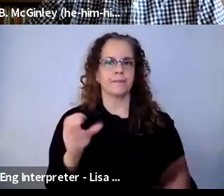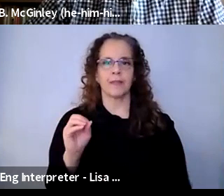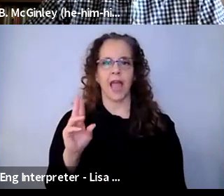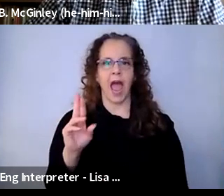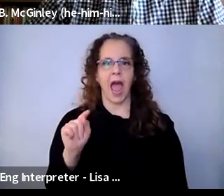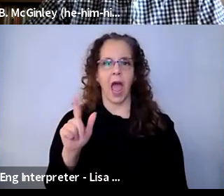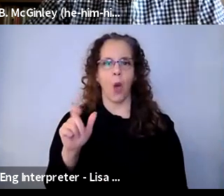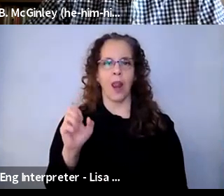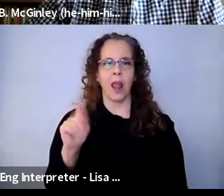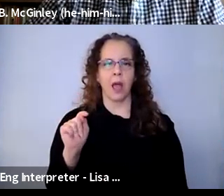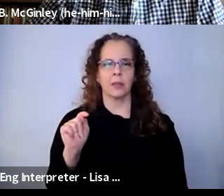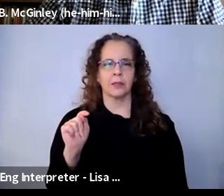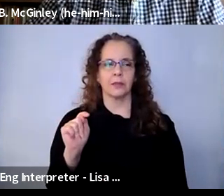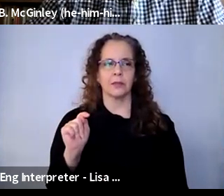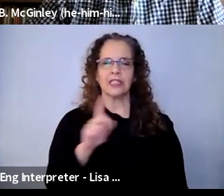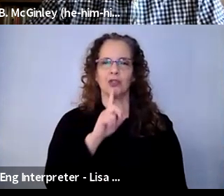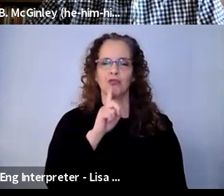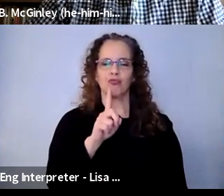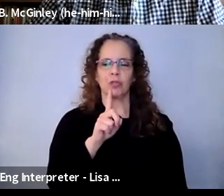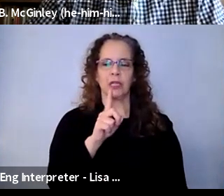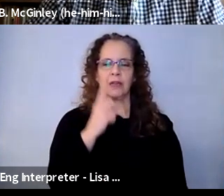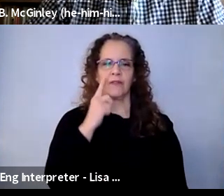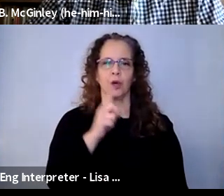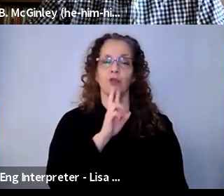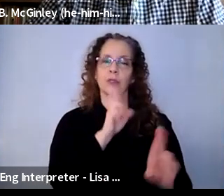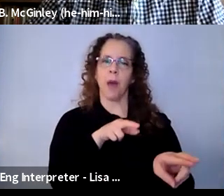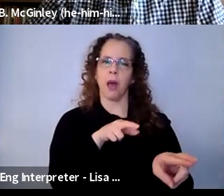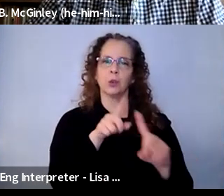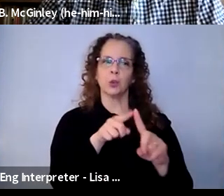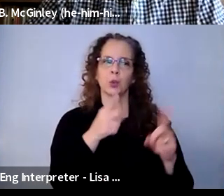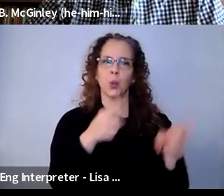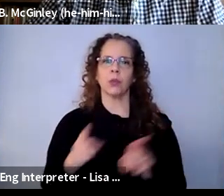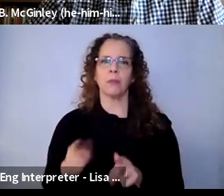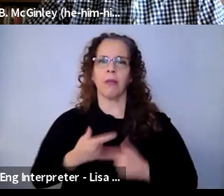the pandemic, and certainly the moment we find ourselves around